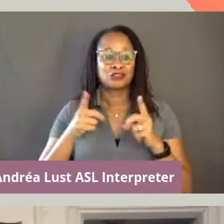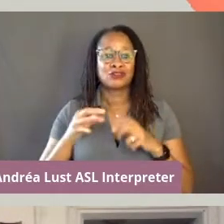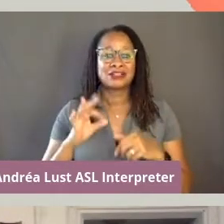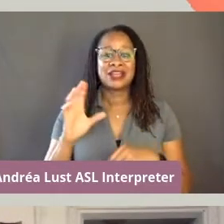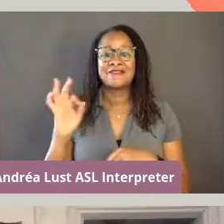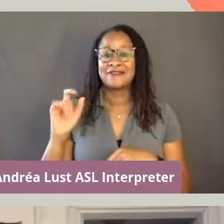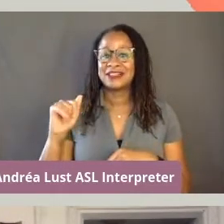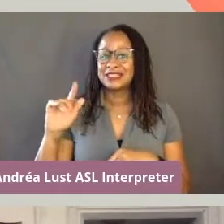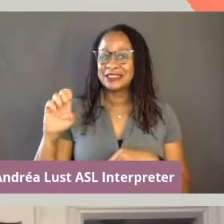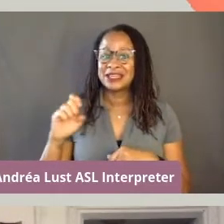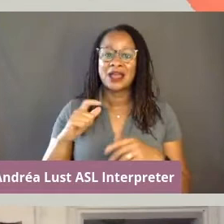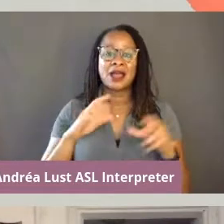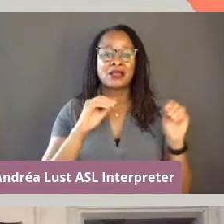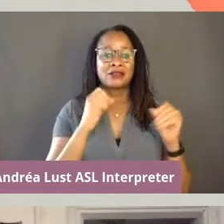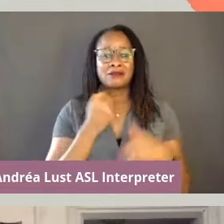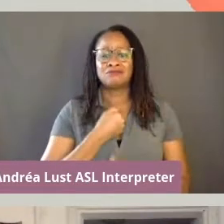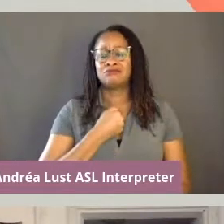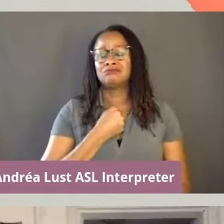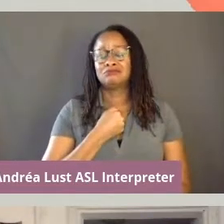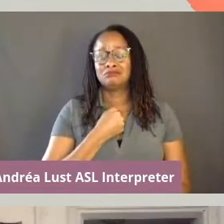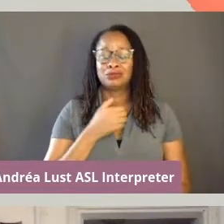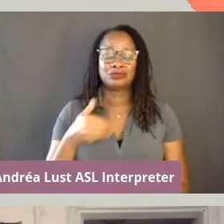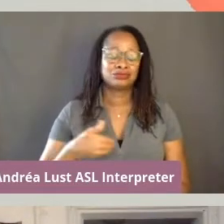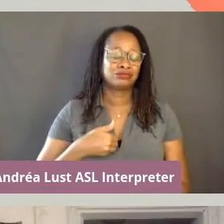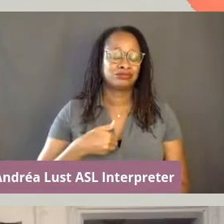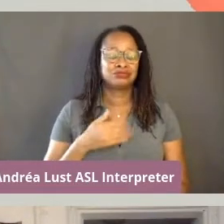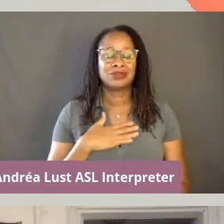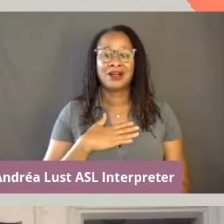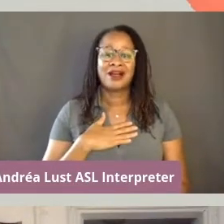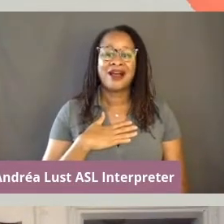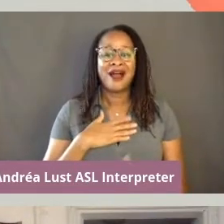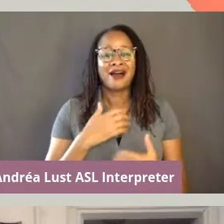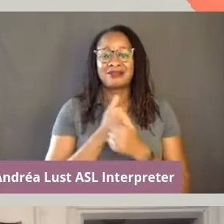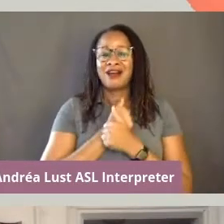the moving film Love Song for Latasha.